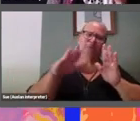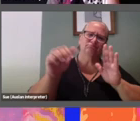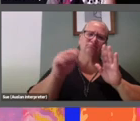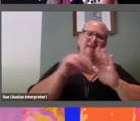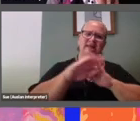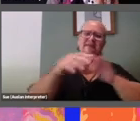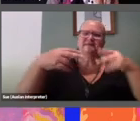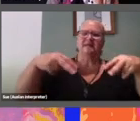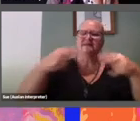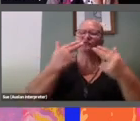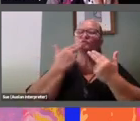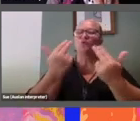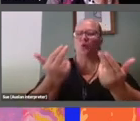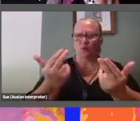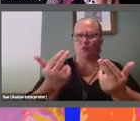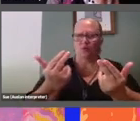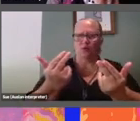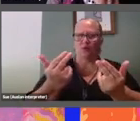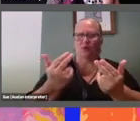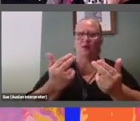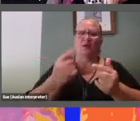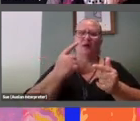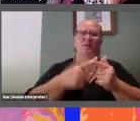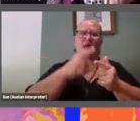We could see how the short bob of the costume recalls